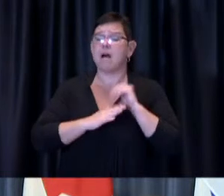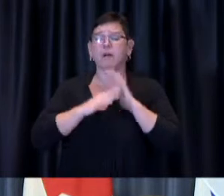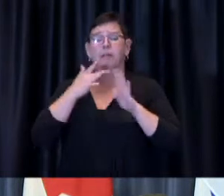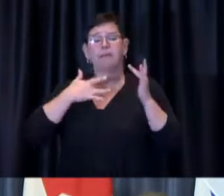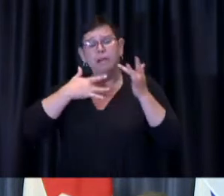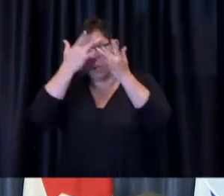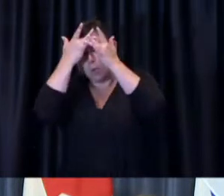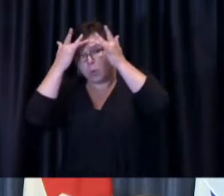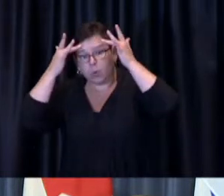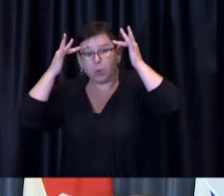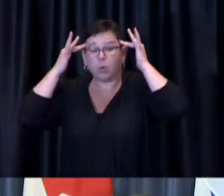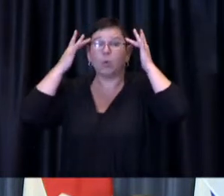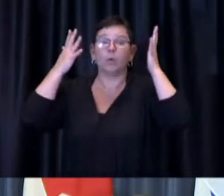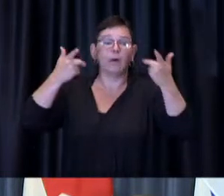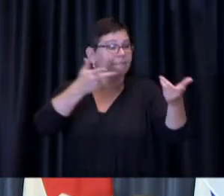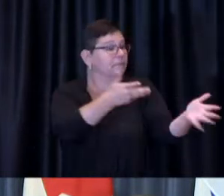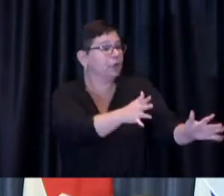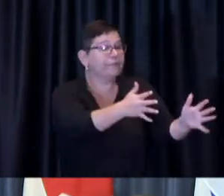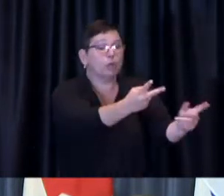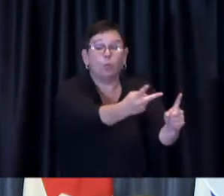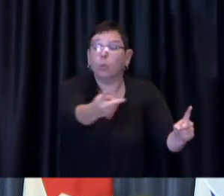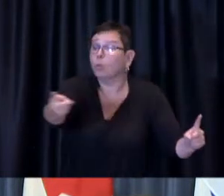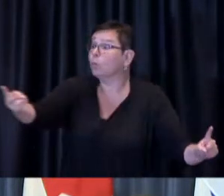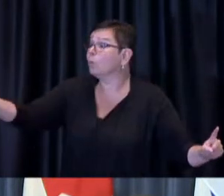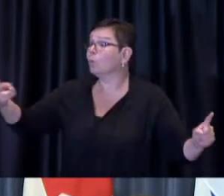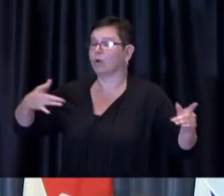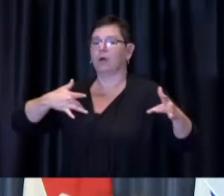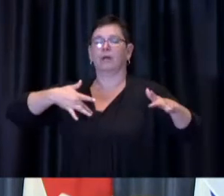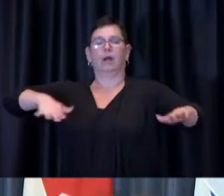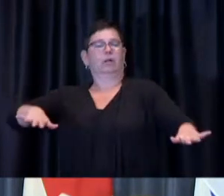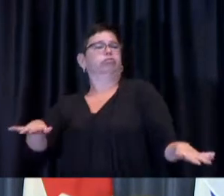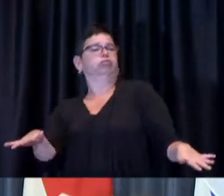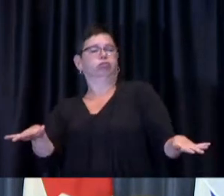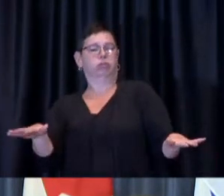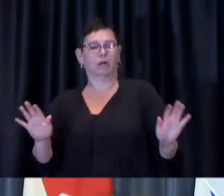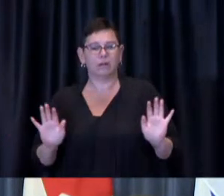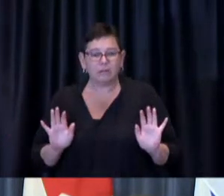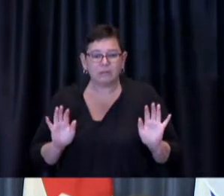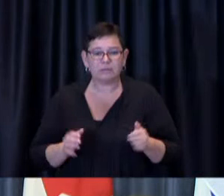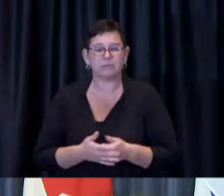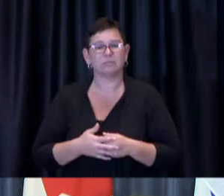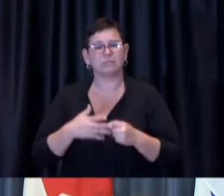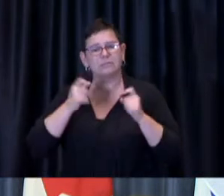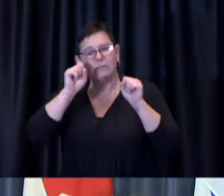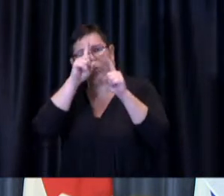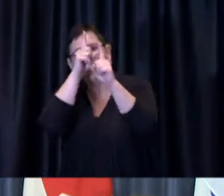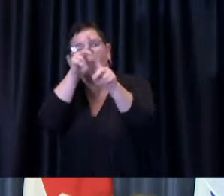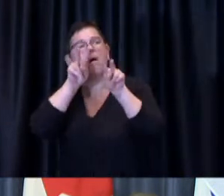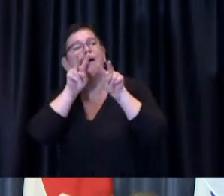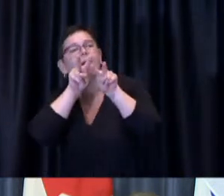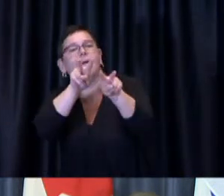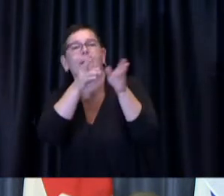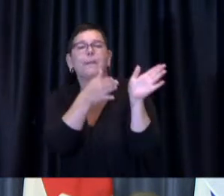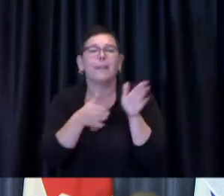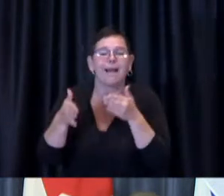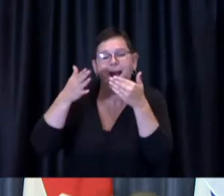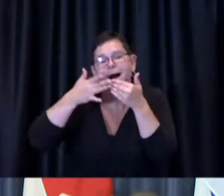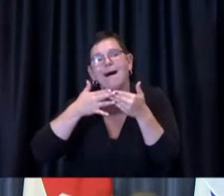with vaccines on board this is the way forward in respect of getting our lives back and restoring